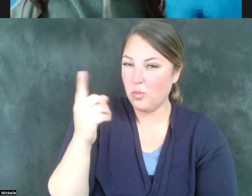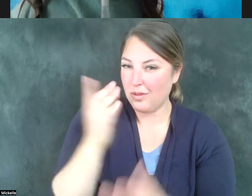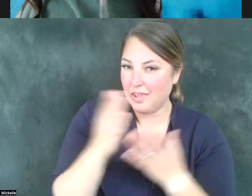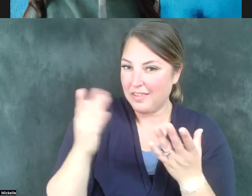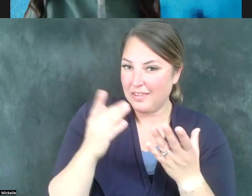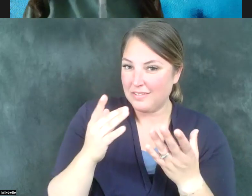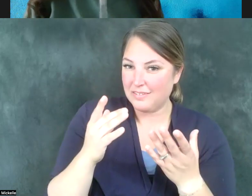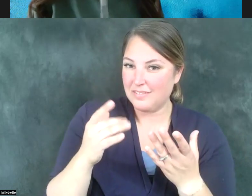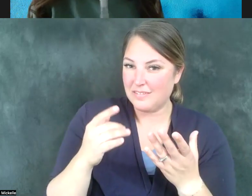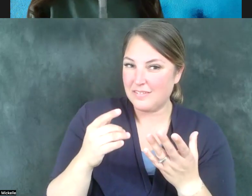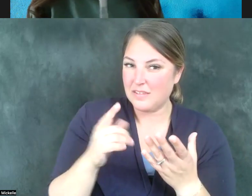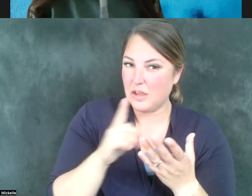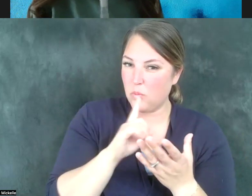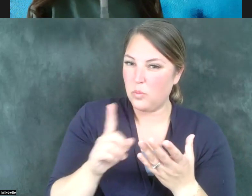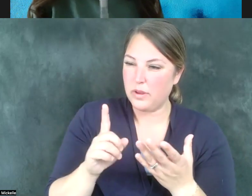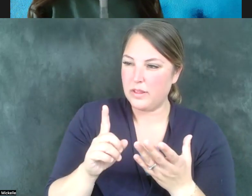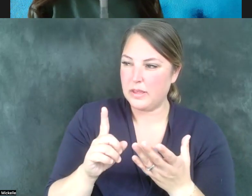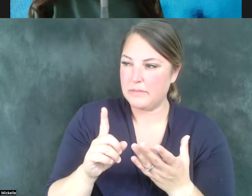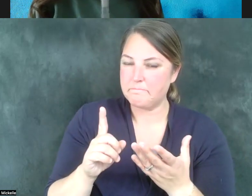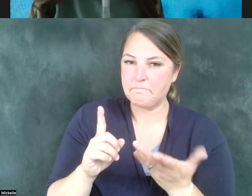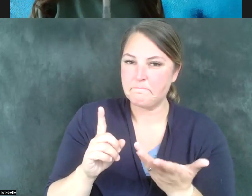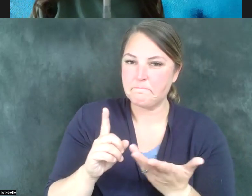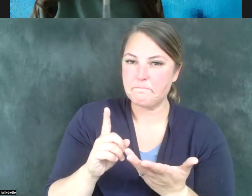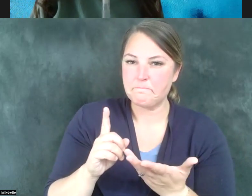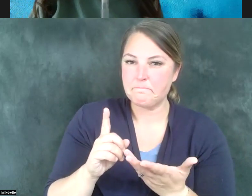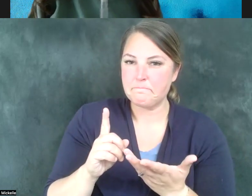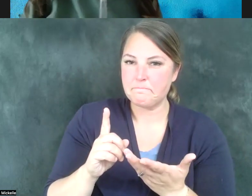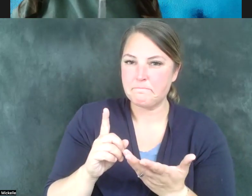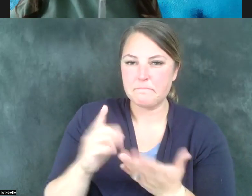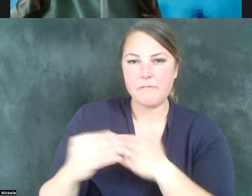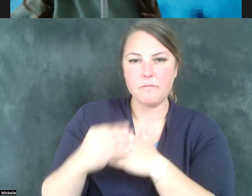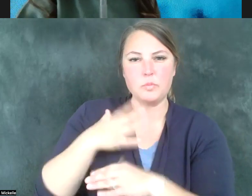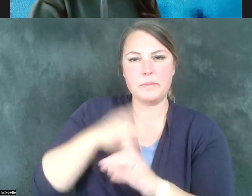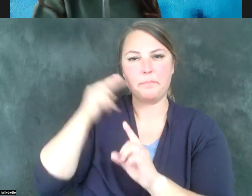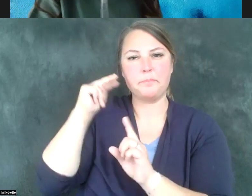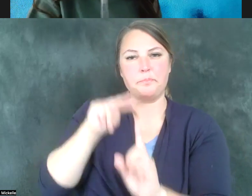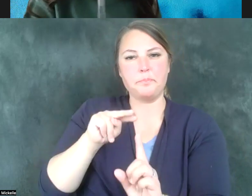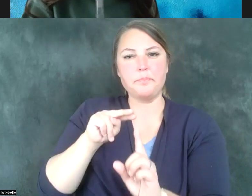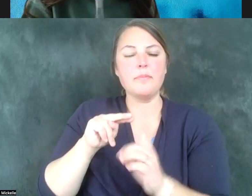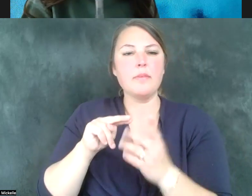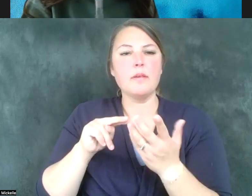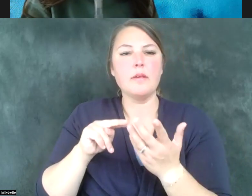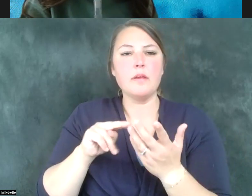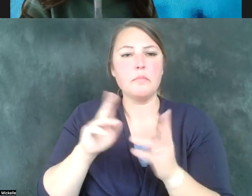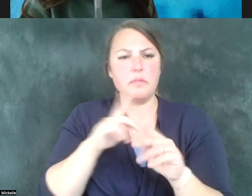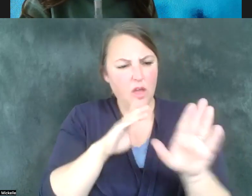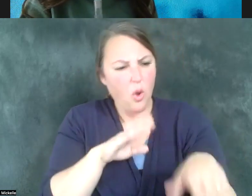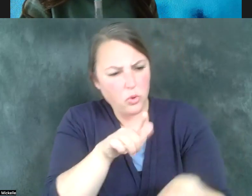thinking about this is my own I say to people, some people say, you're LDS, aren't you? And I say, yeah, I am LDS.